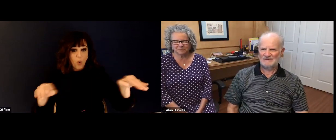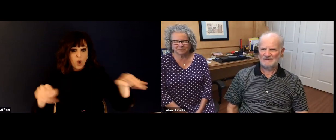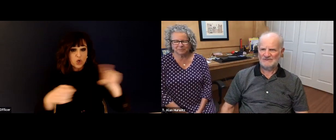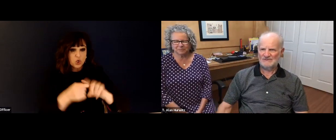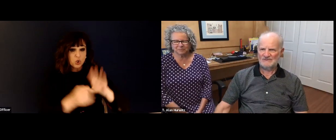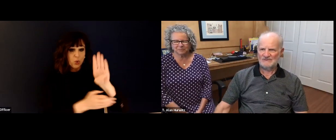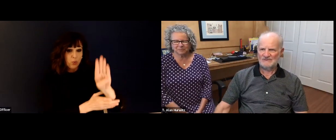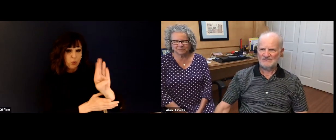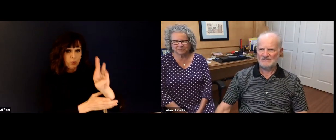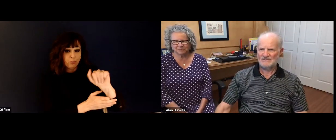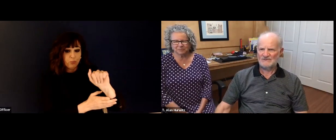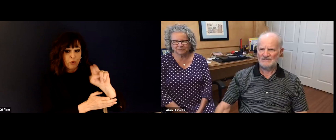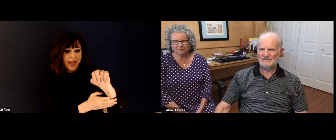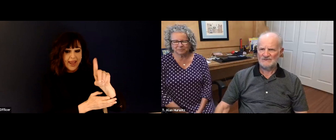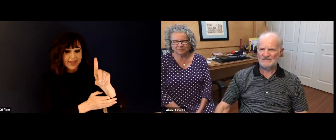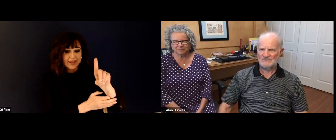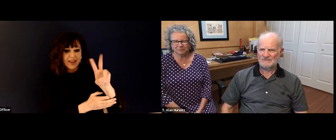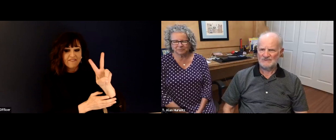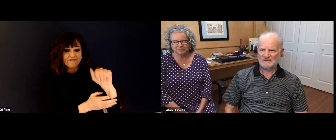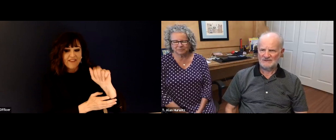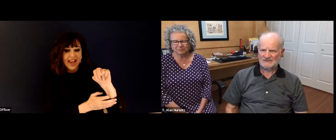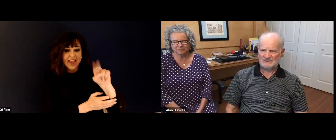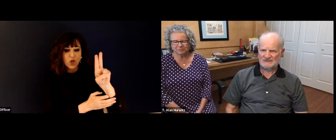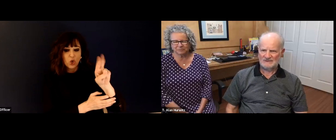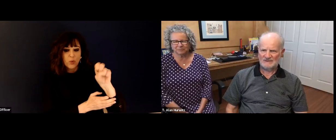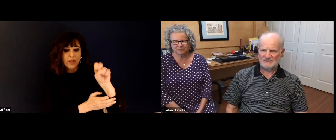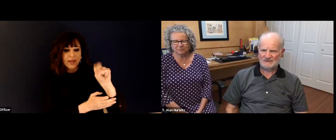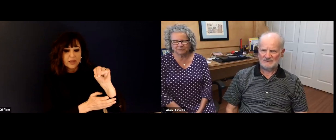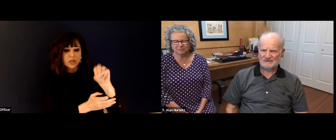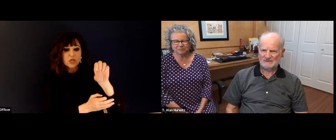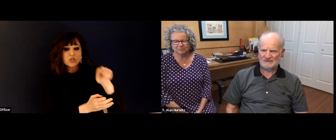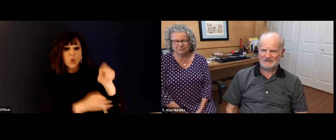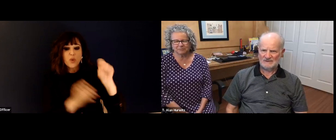on your beautiful book. Alan, thank you so much. And so now